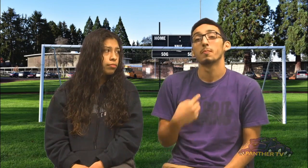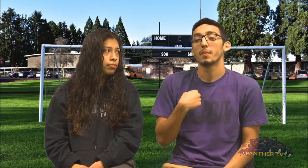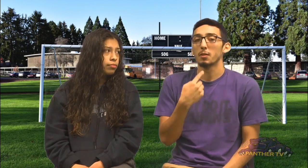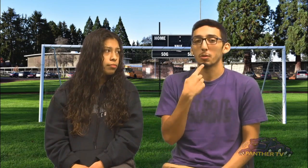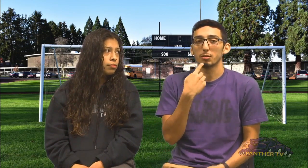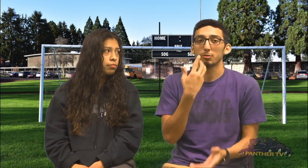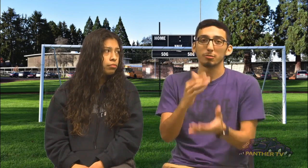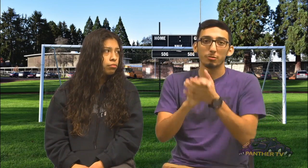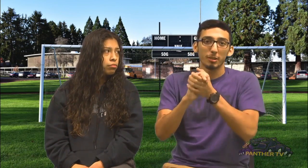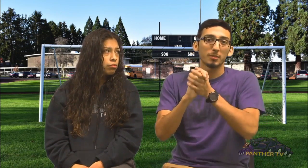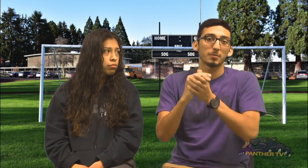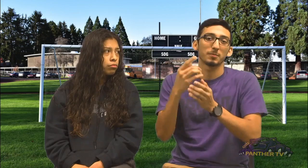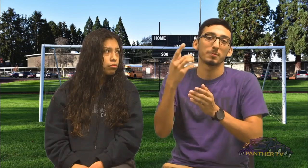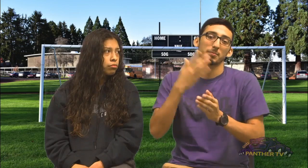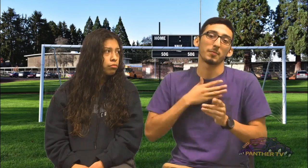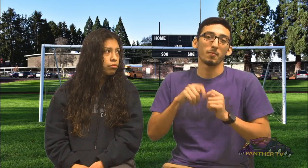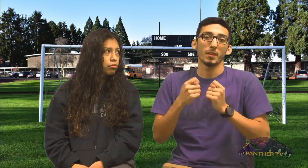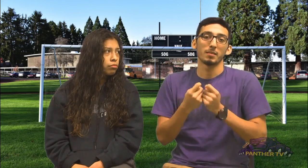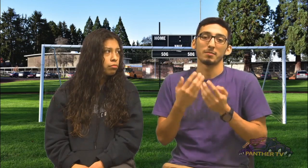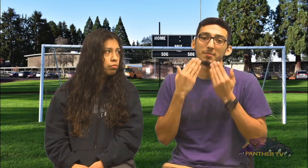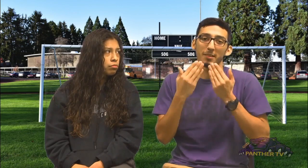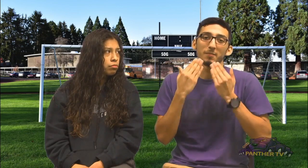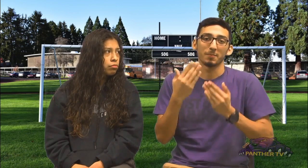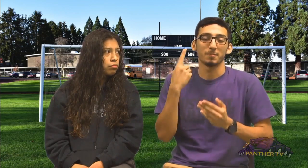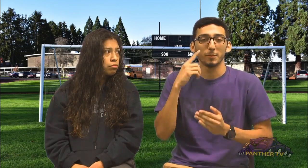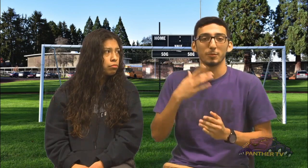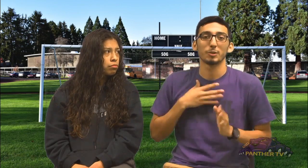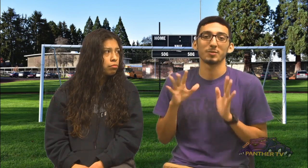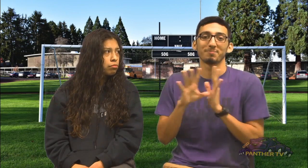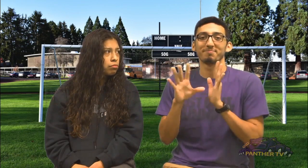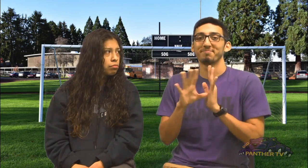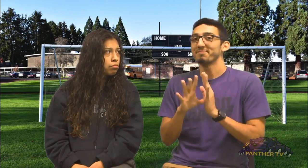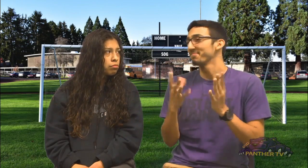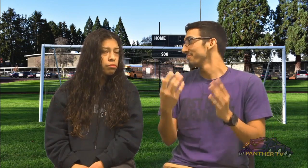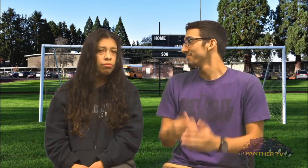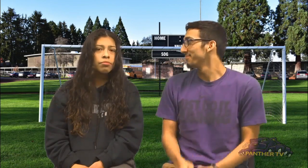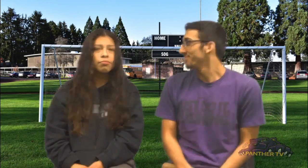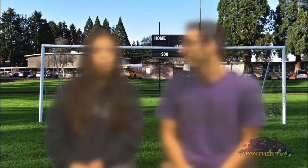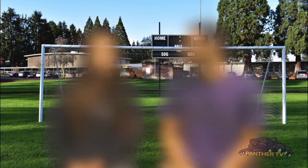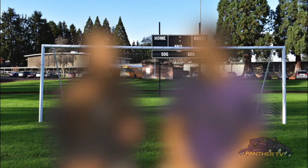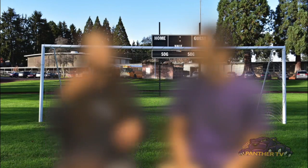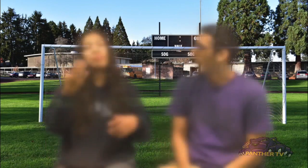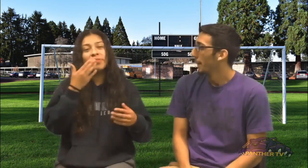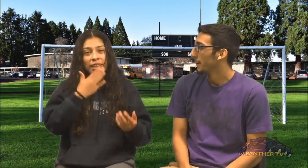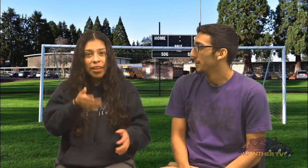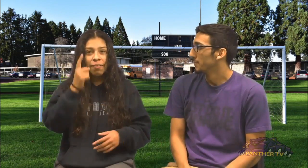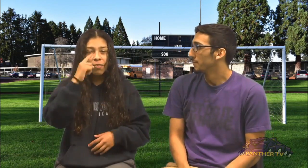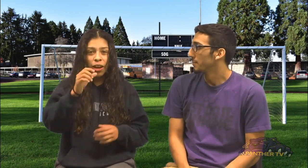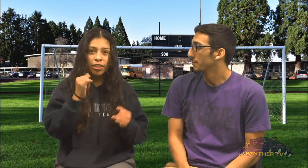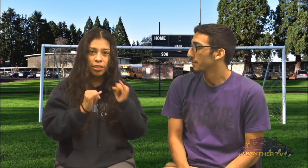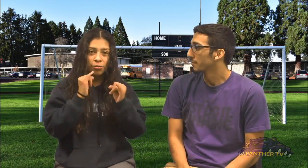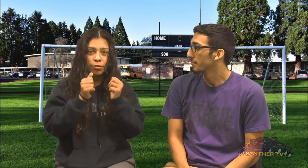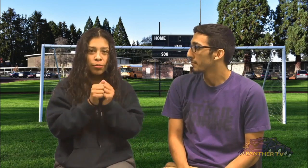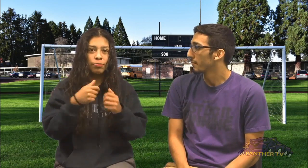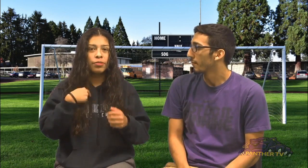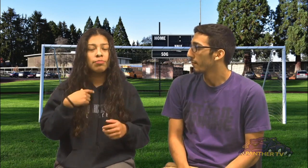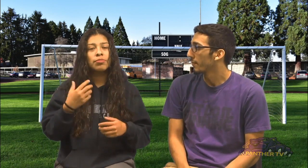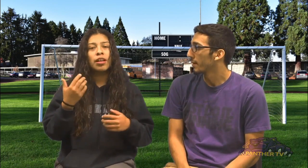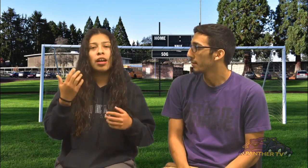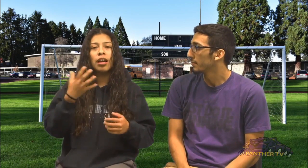I want to congratulate to my teammates and thank you guys for making my senior year the best year ever! Thank you Jonathan, for doing this interview with me